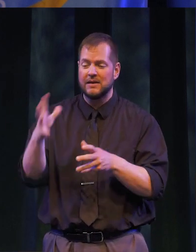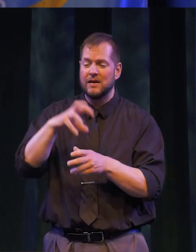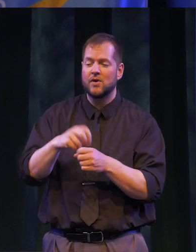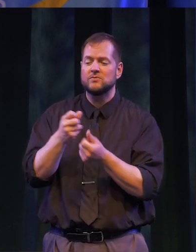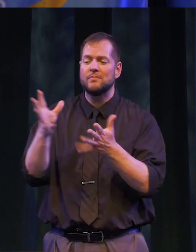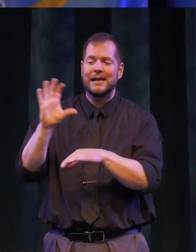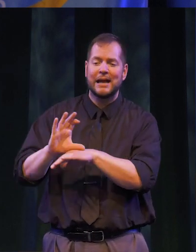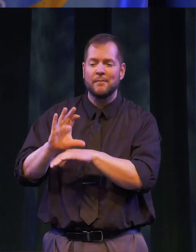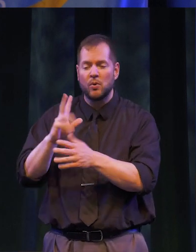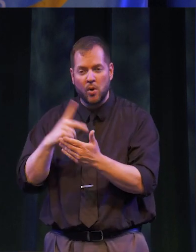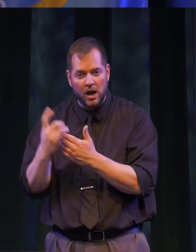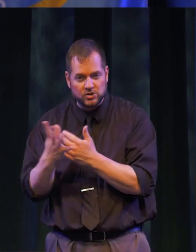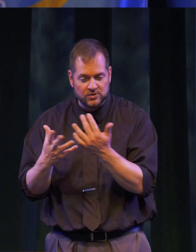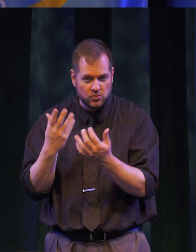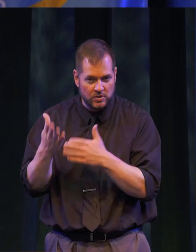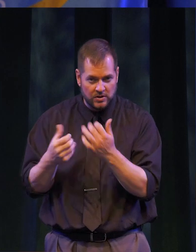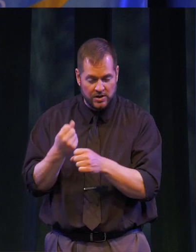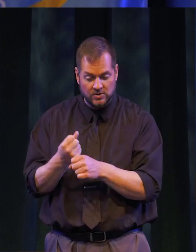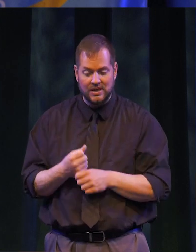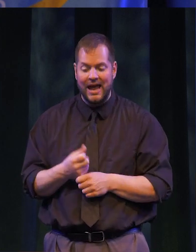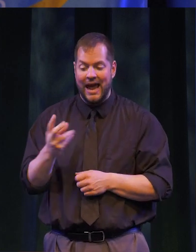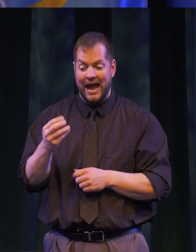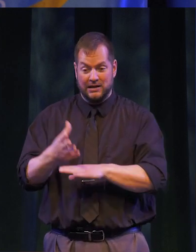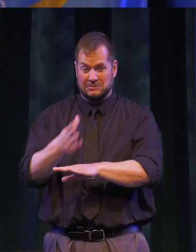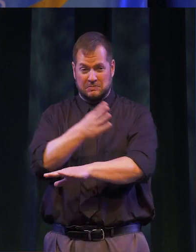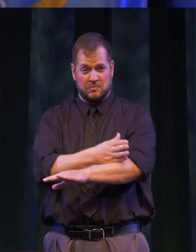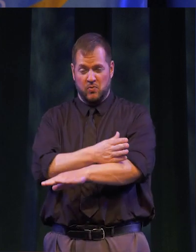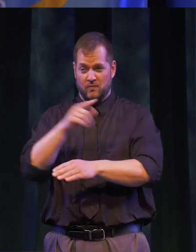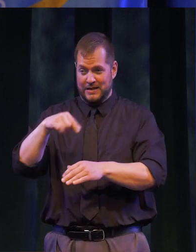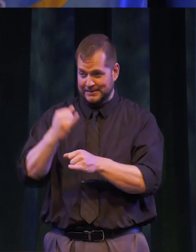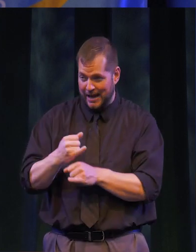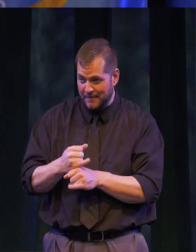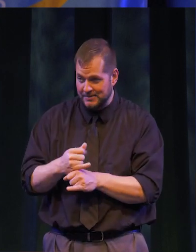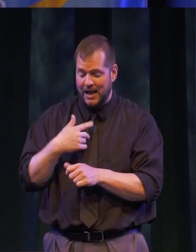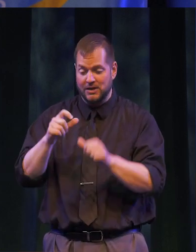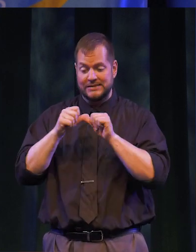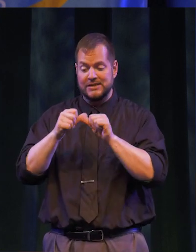WITH MANY CAPITAL PROJECTS OVER THE YEARS THAT GREATLY ENHANCED THE GCC CAMPUS AND CONTINUES